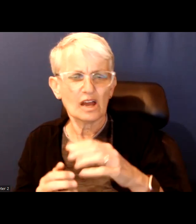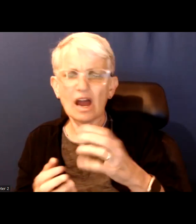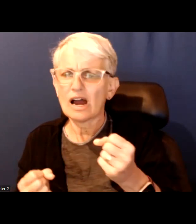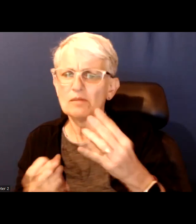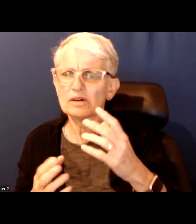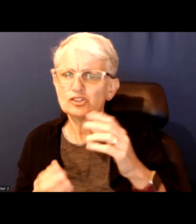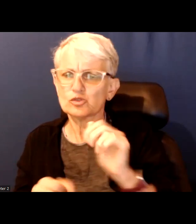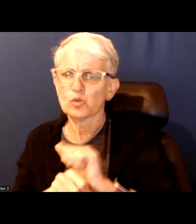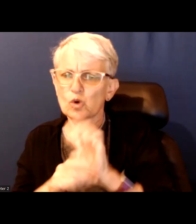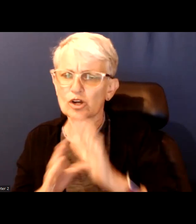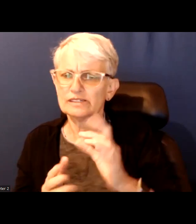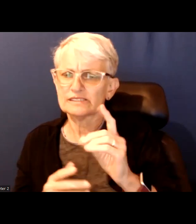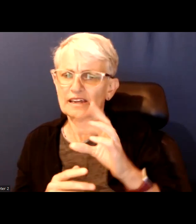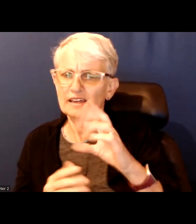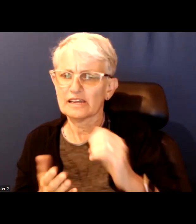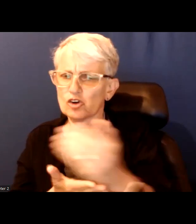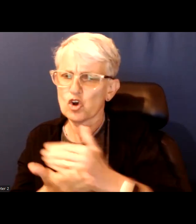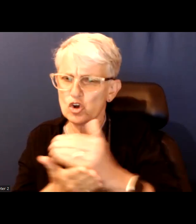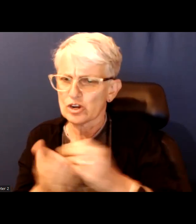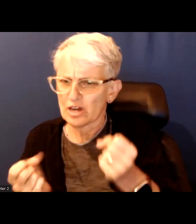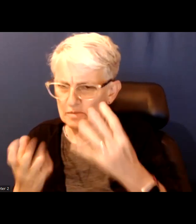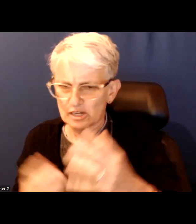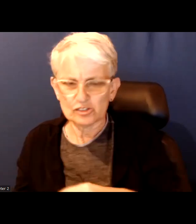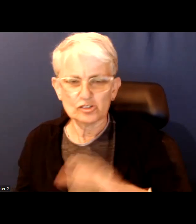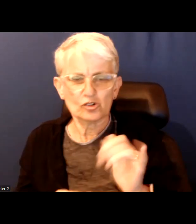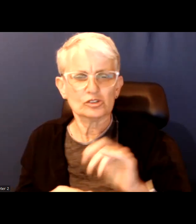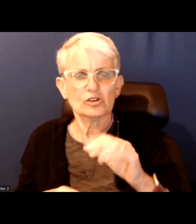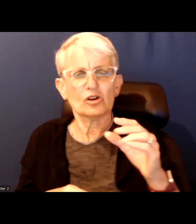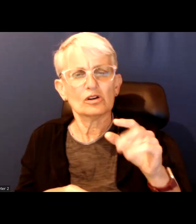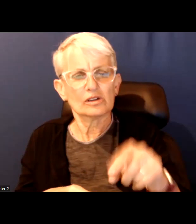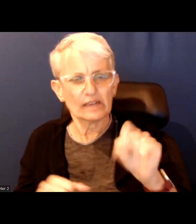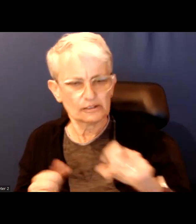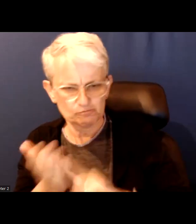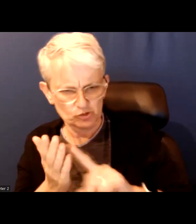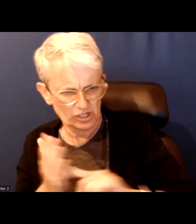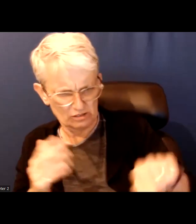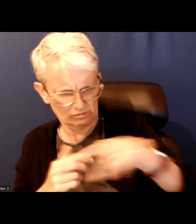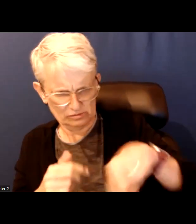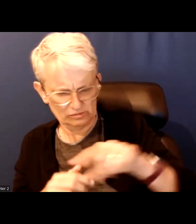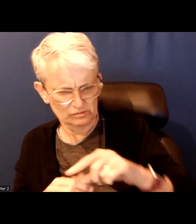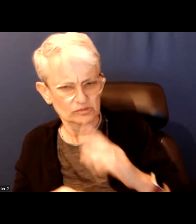A mayor who was looking at its own workforce at the city and ensuring that it looks like the face of the city.